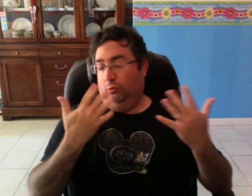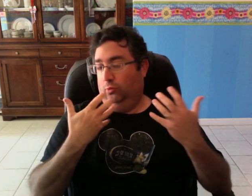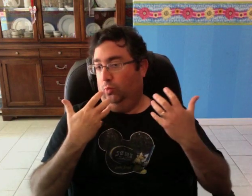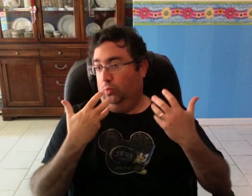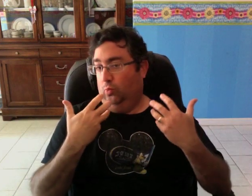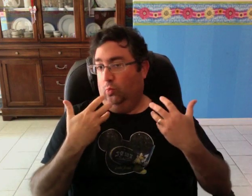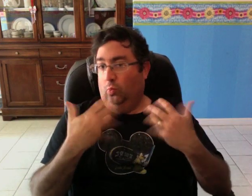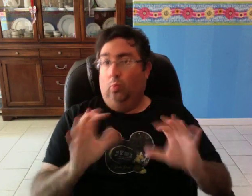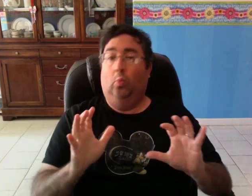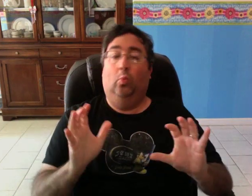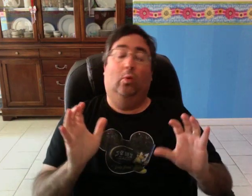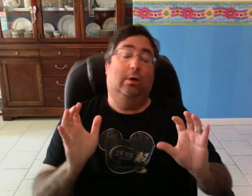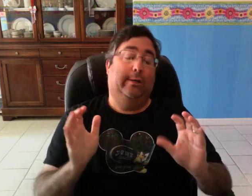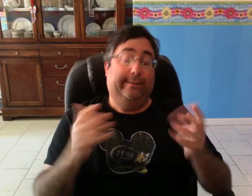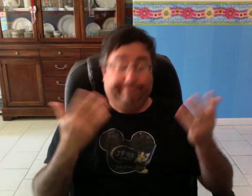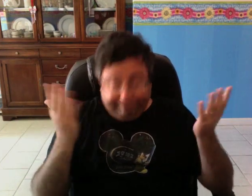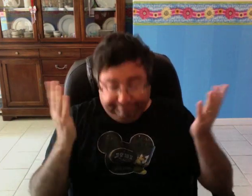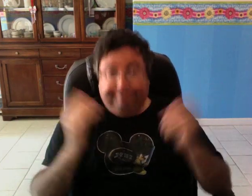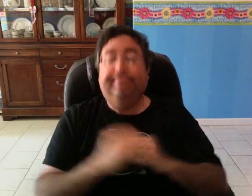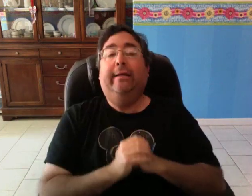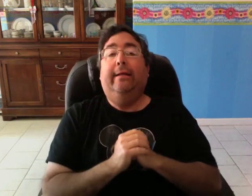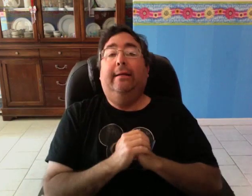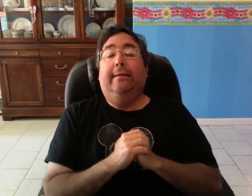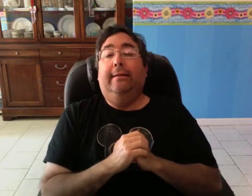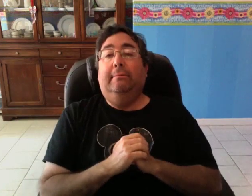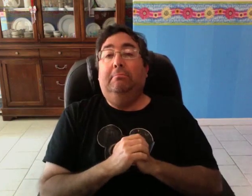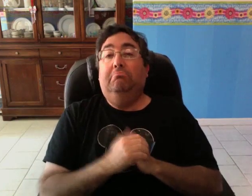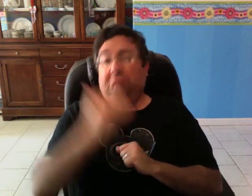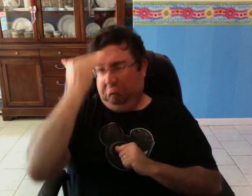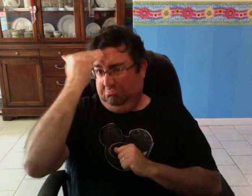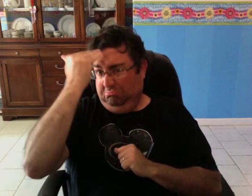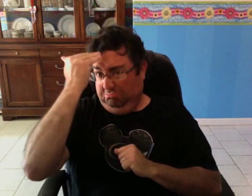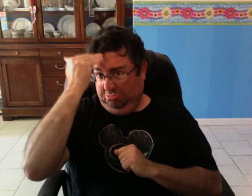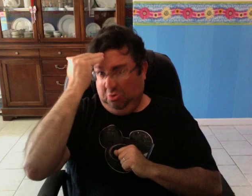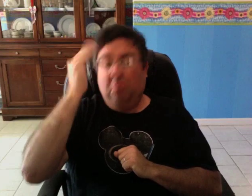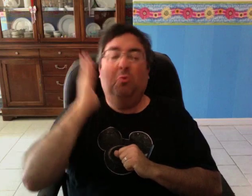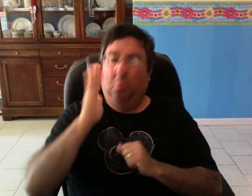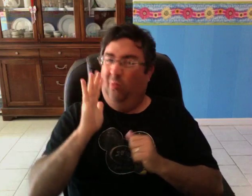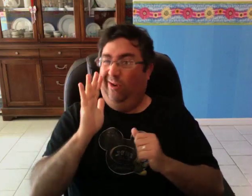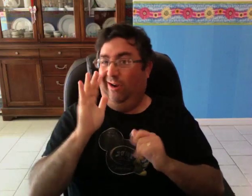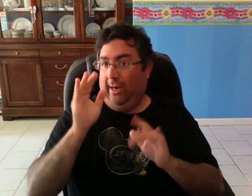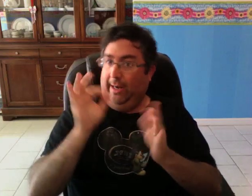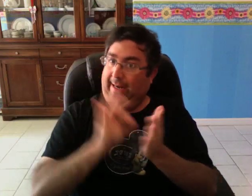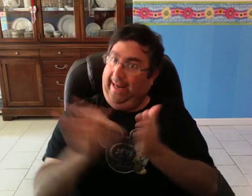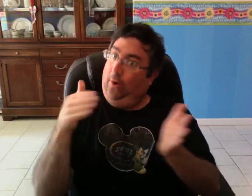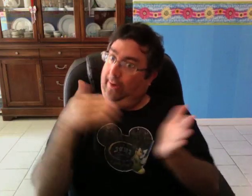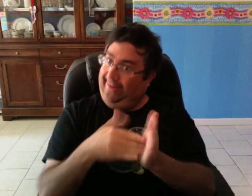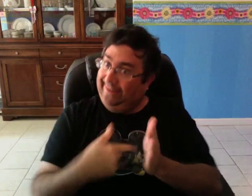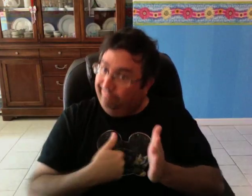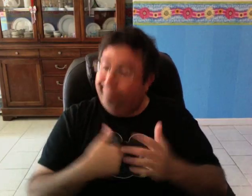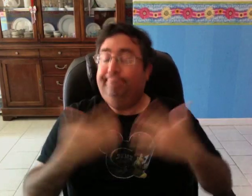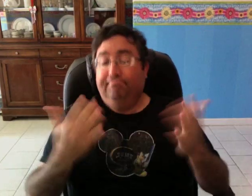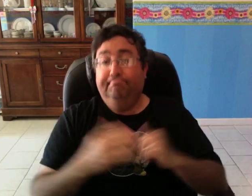I knew it would count against me, of course.